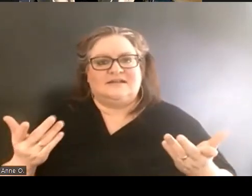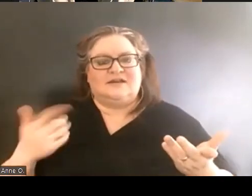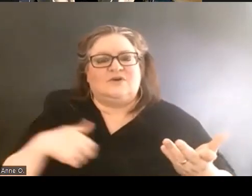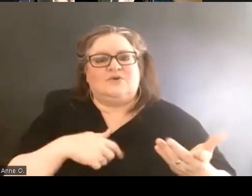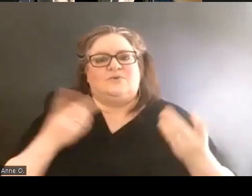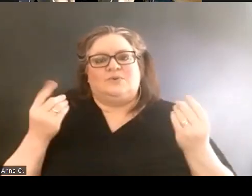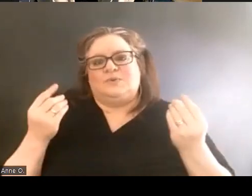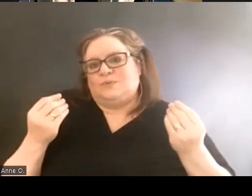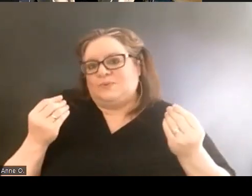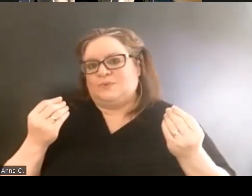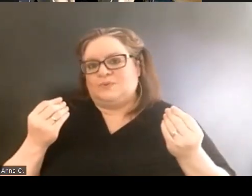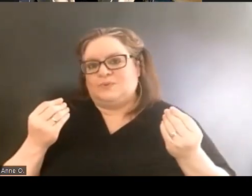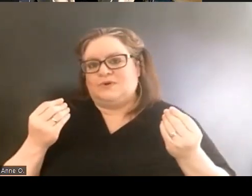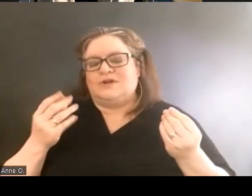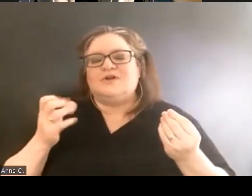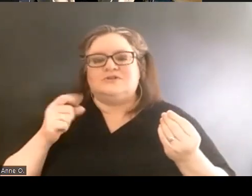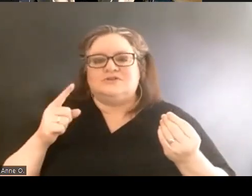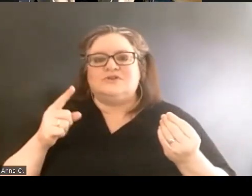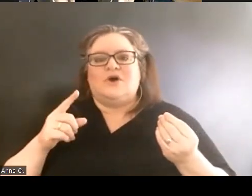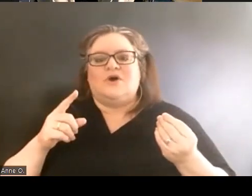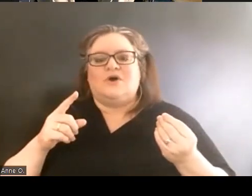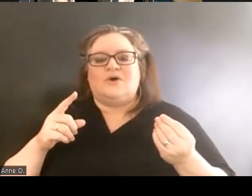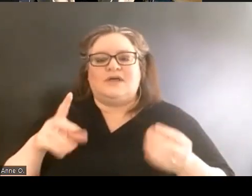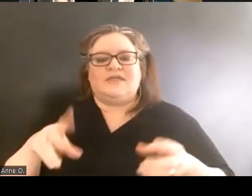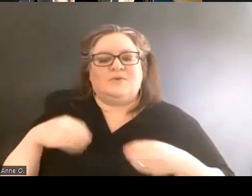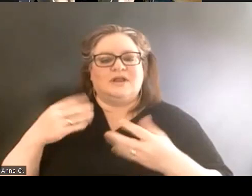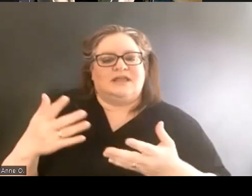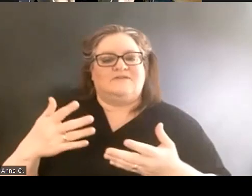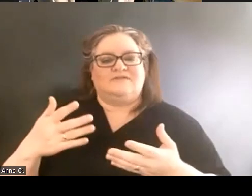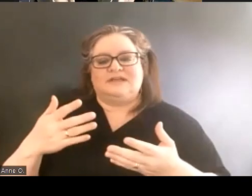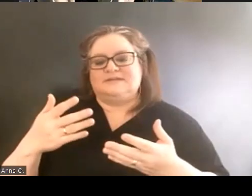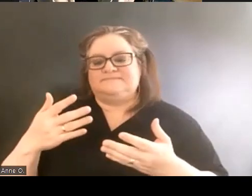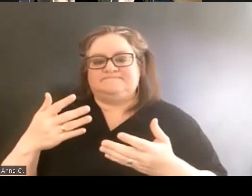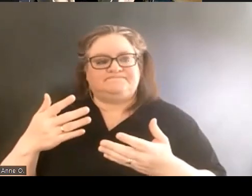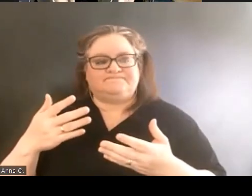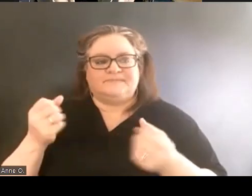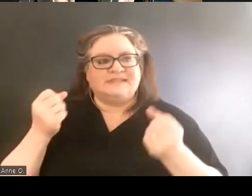So they were given several different paths